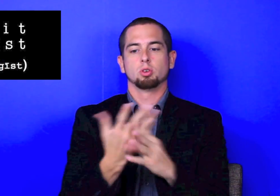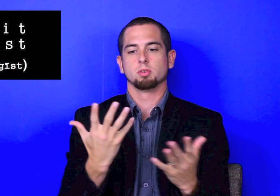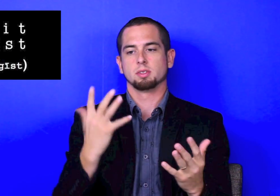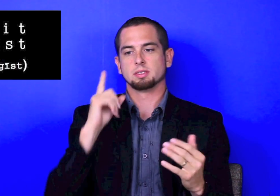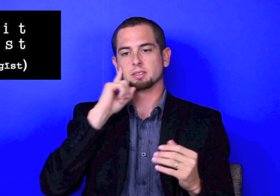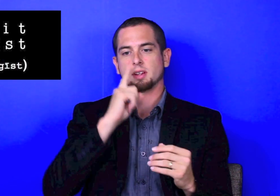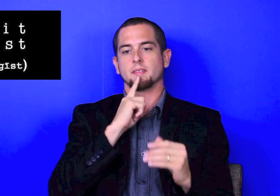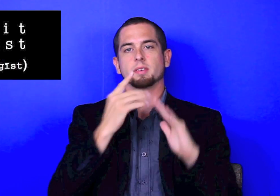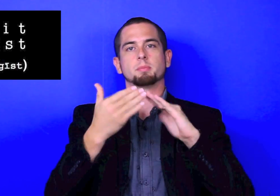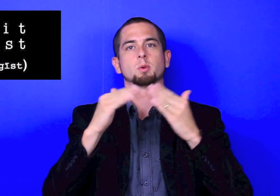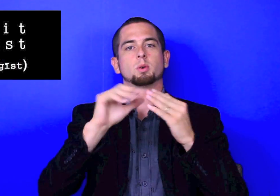The zeitgeist, the culture, the expression, what holds the Deaf community together at that moment, time in the world.